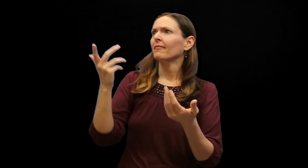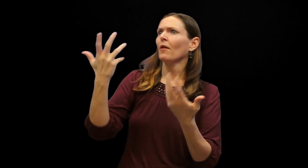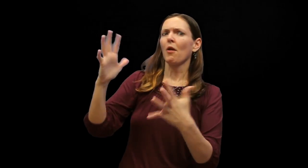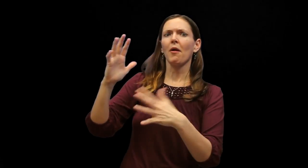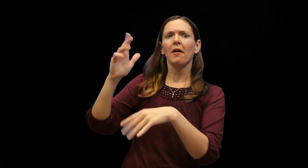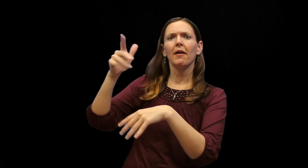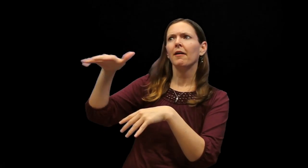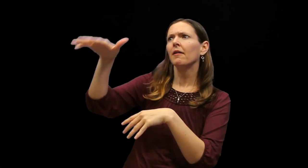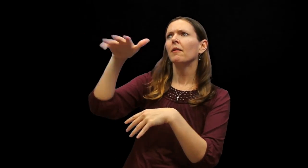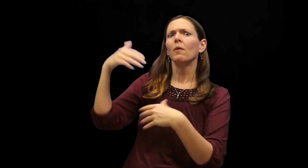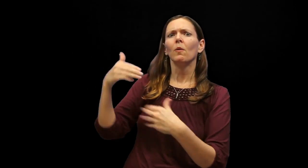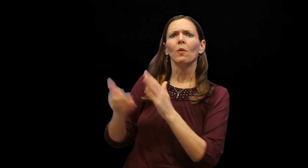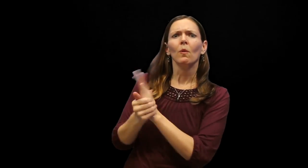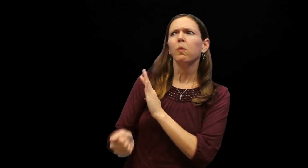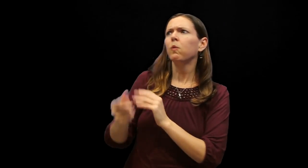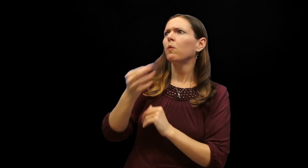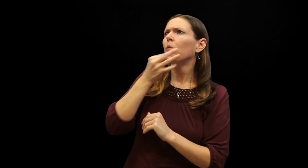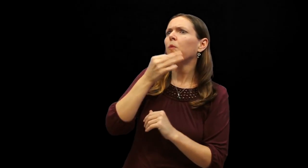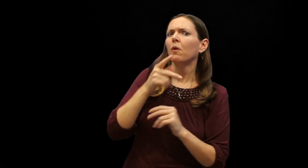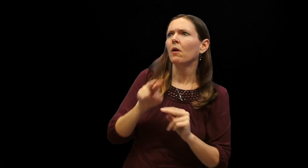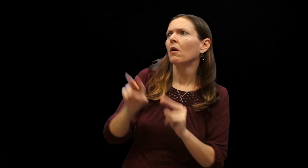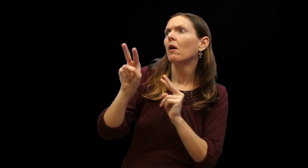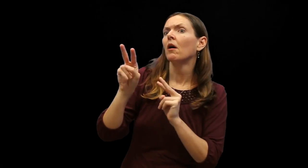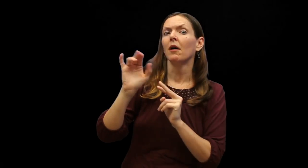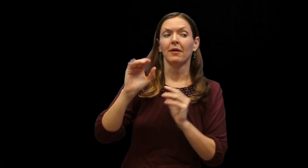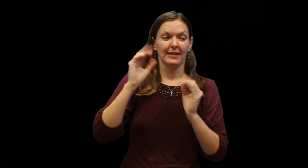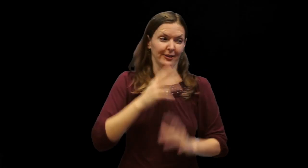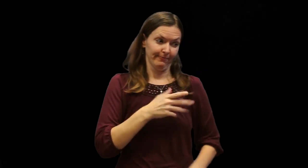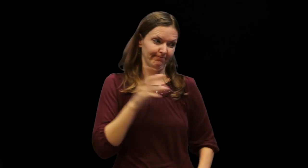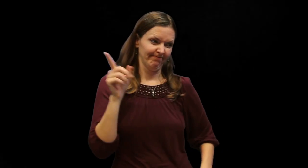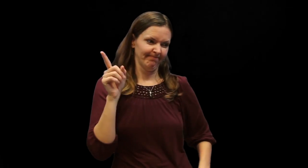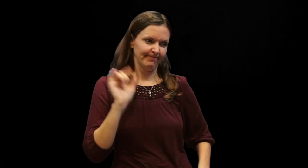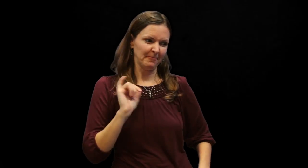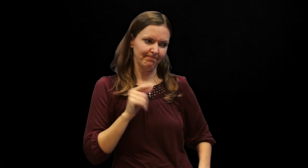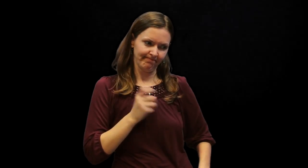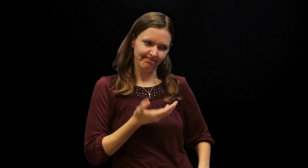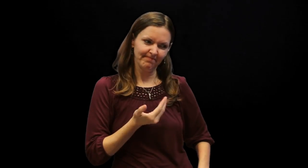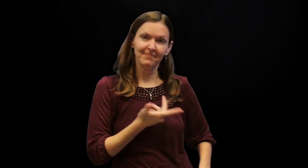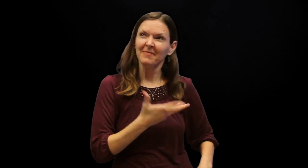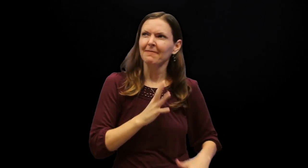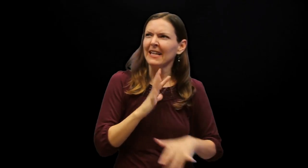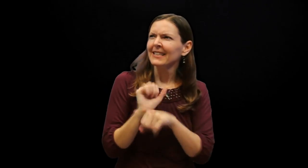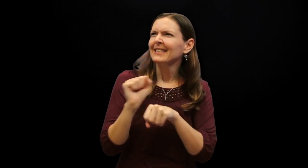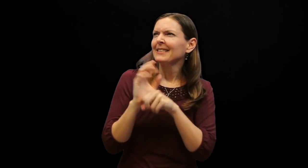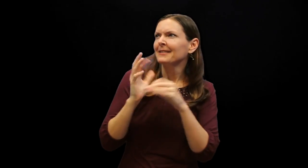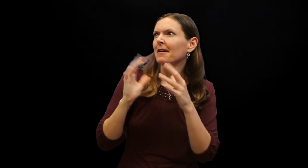There are signed publications by experts, that teachers share with students as examples of academic work to emulate.